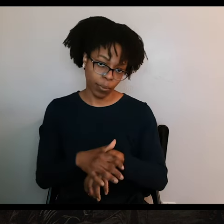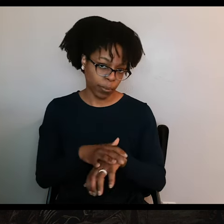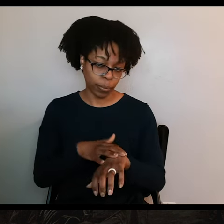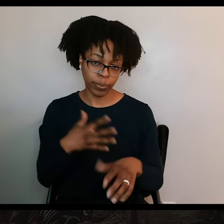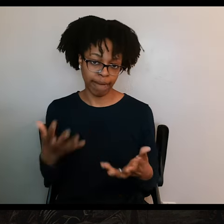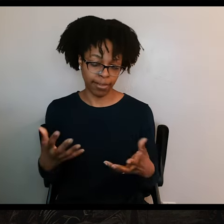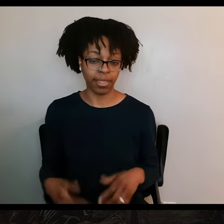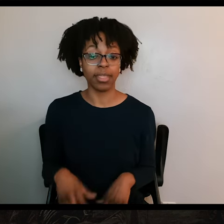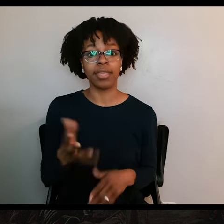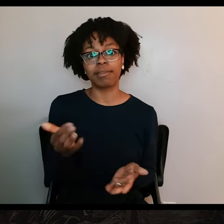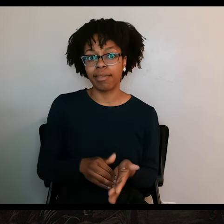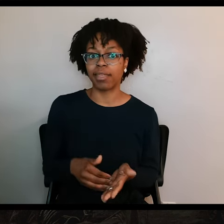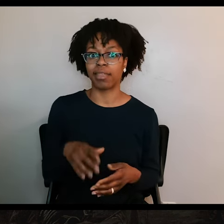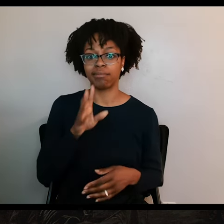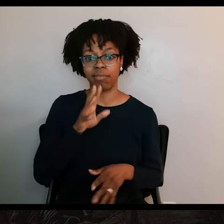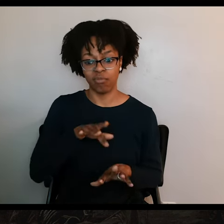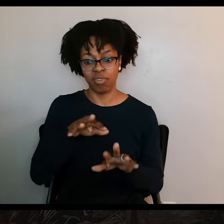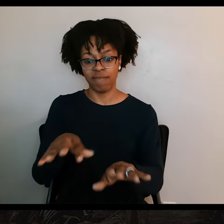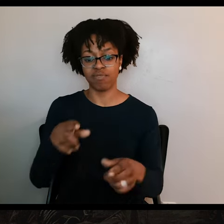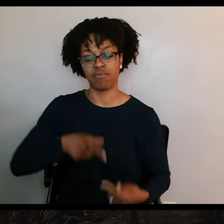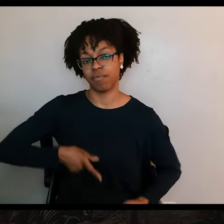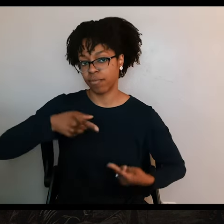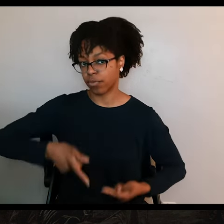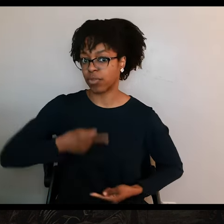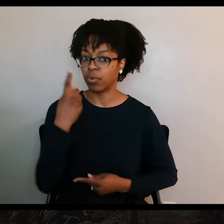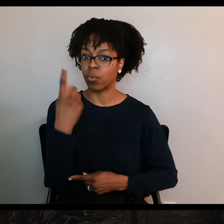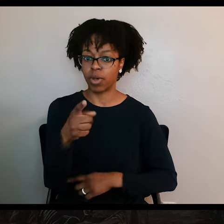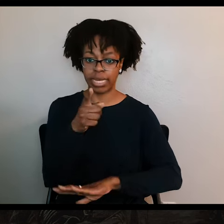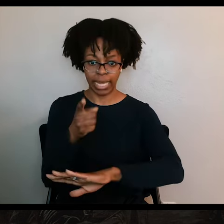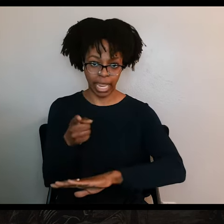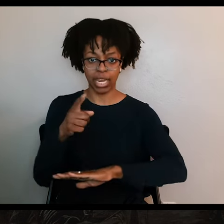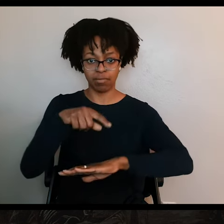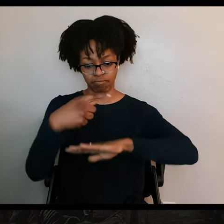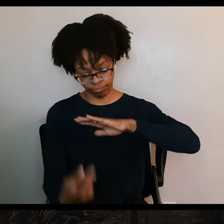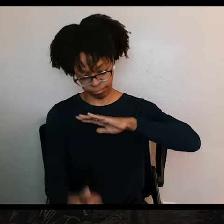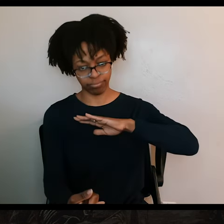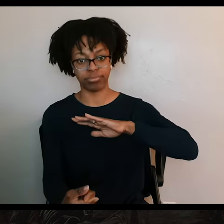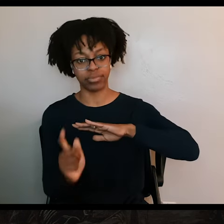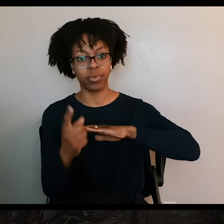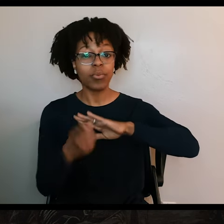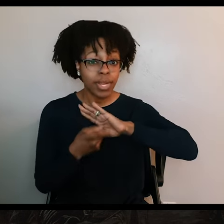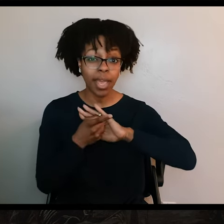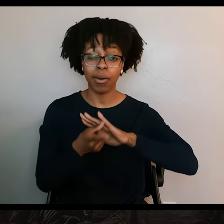at the San Antonio River. This time, one of the biggest cannons fell in. And they wasted an entire hour just fishing it out.